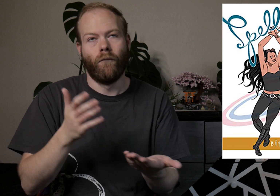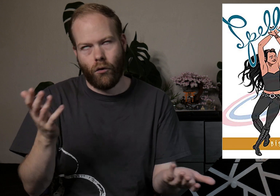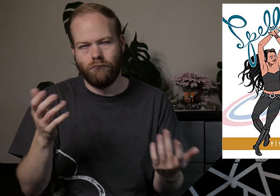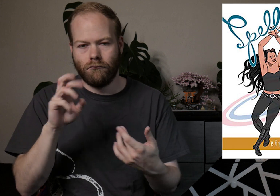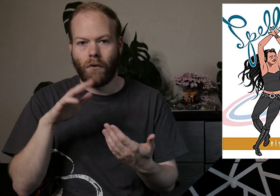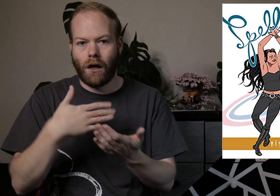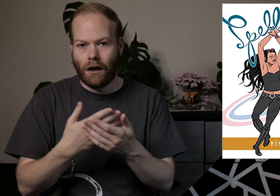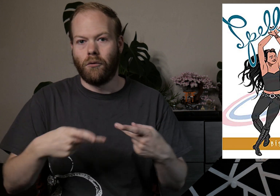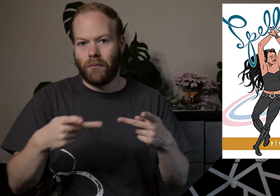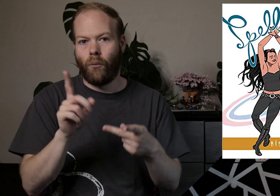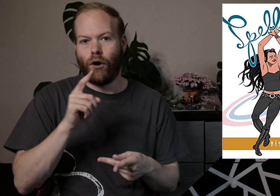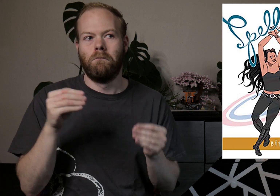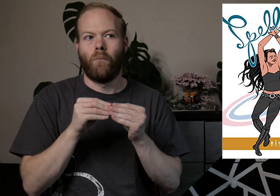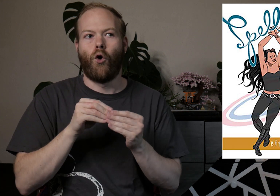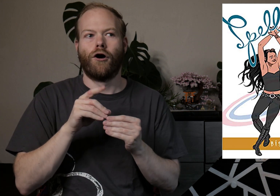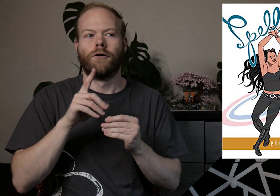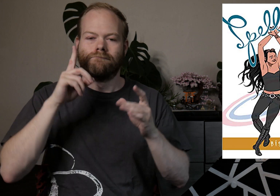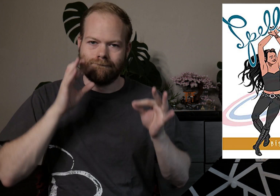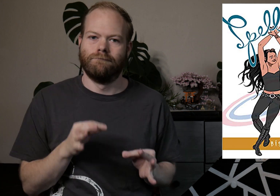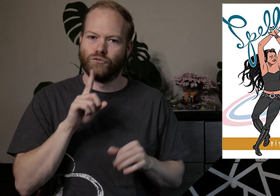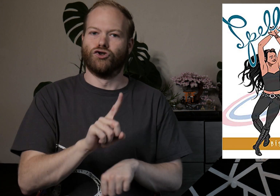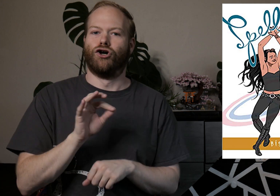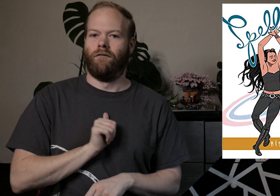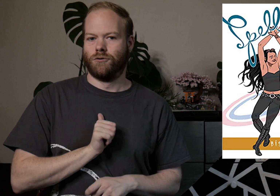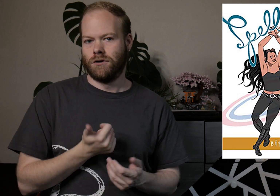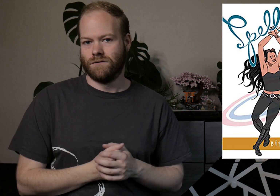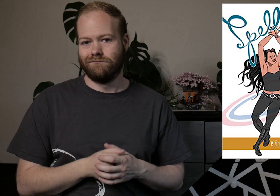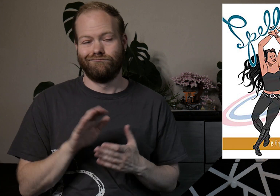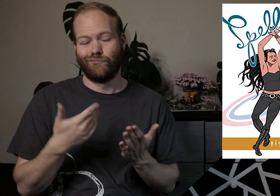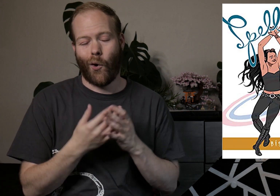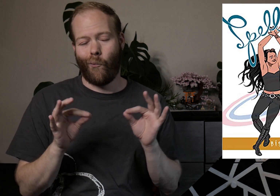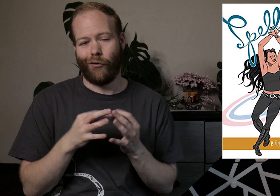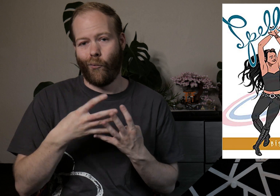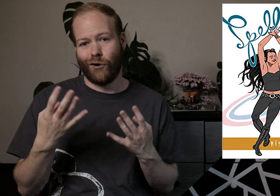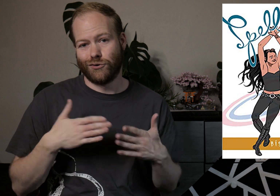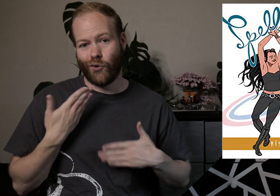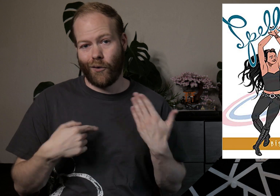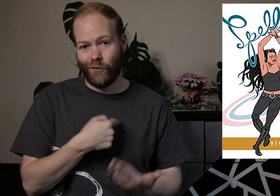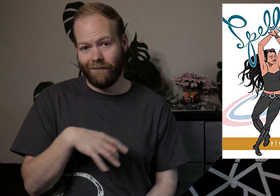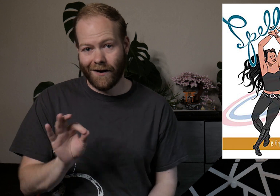or rather, get to a place where we’re more sure of ourselves—it’s all worth the queer joy we find.